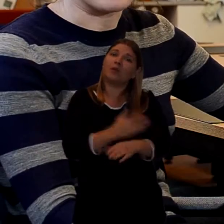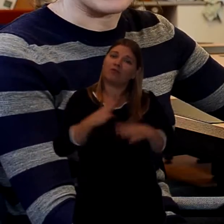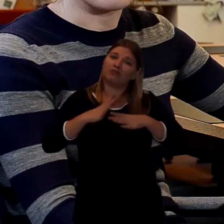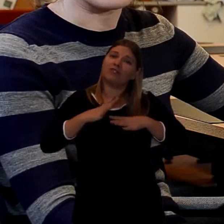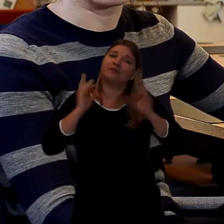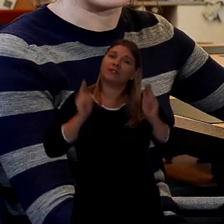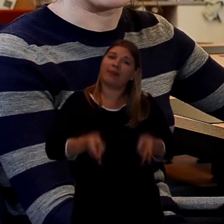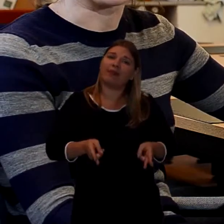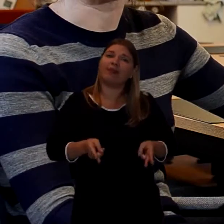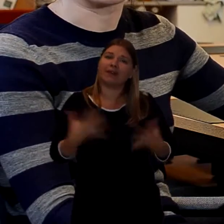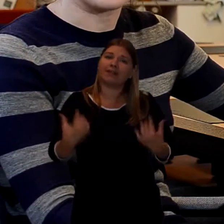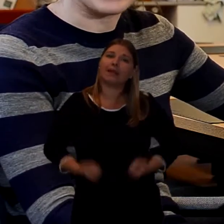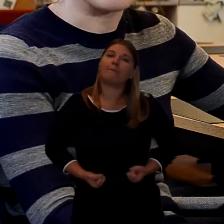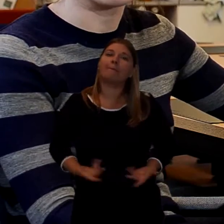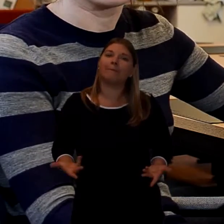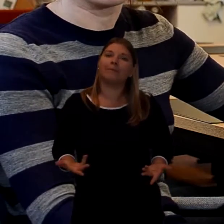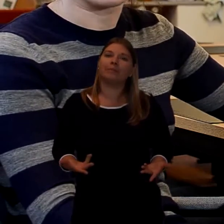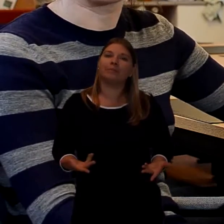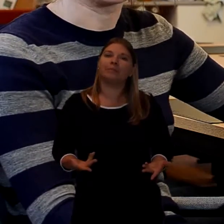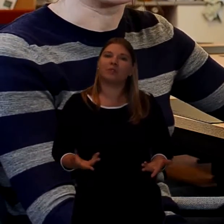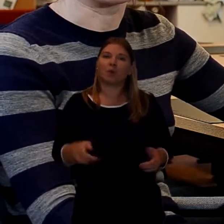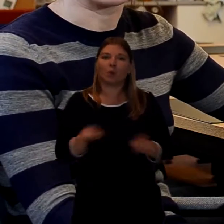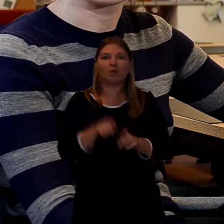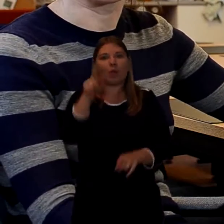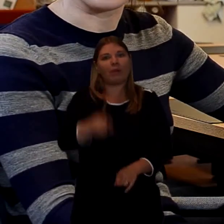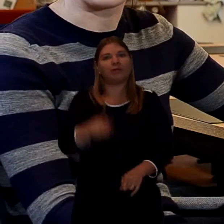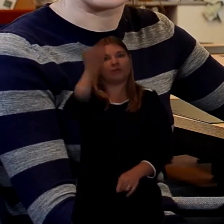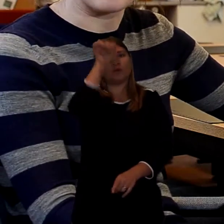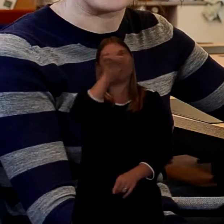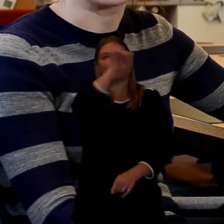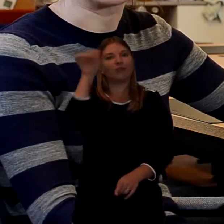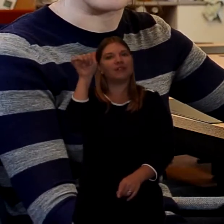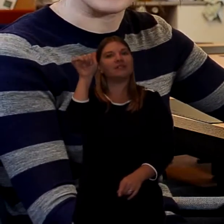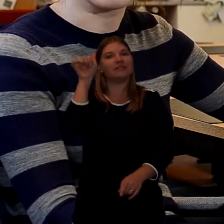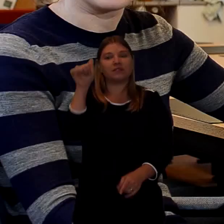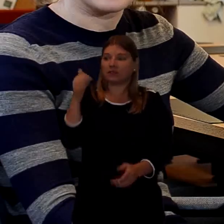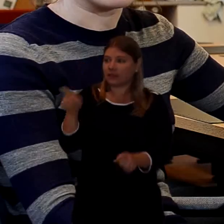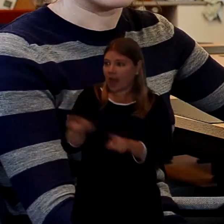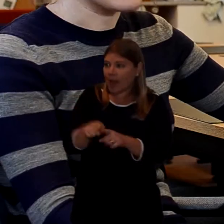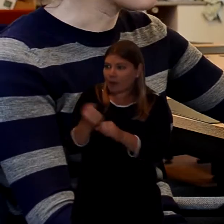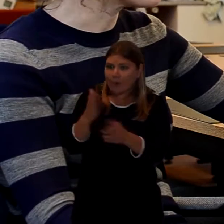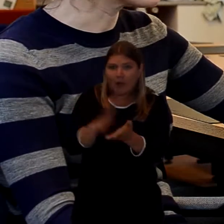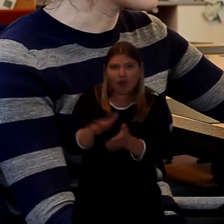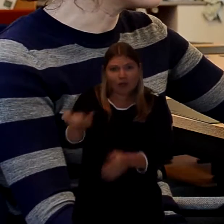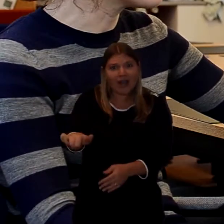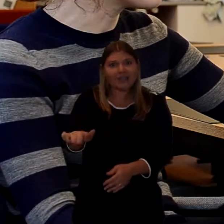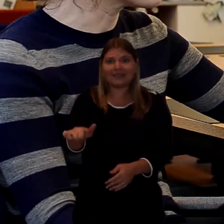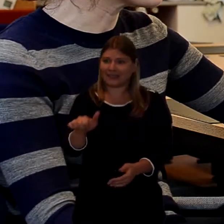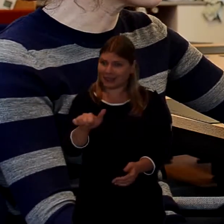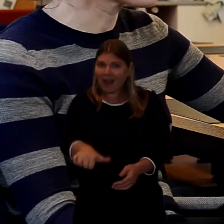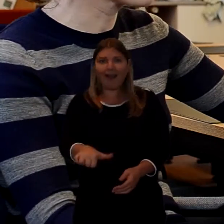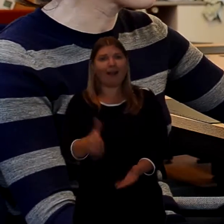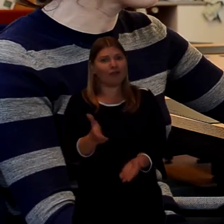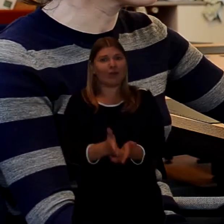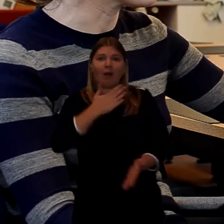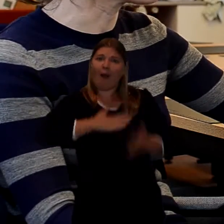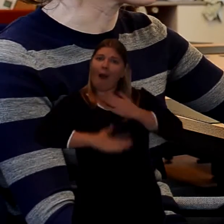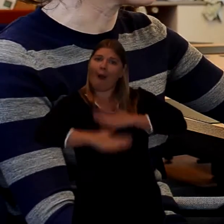And that's really important They have they have the eucharist or holy communion as well. That happened to nanny didn't it? Yeah. But she was so calm about it.